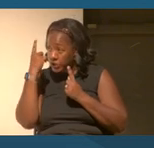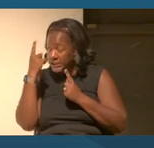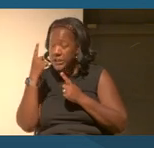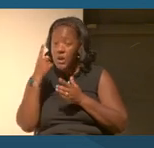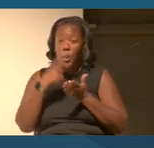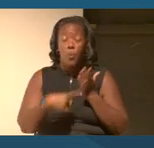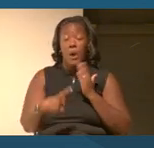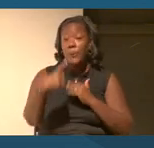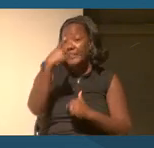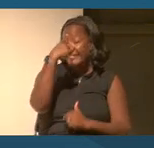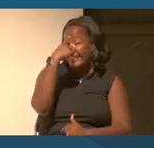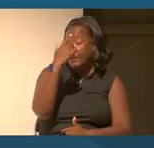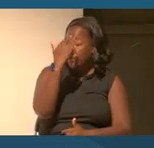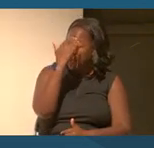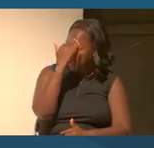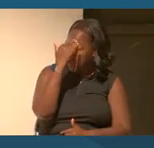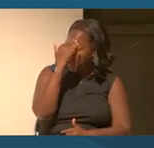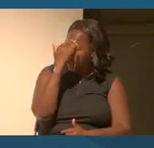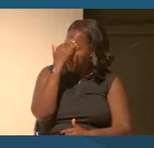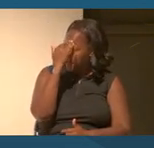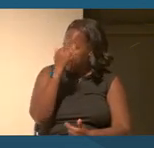know.